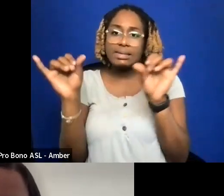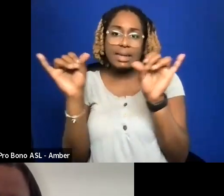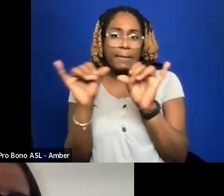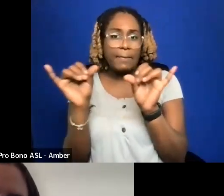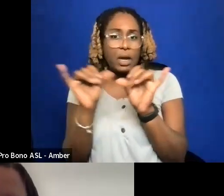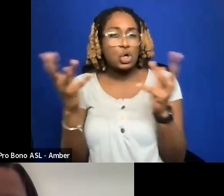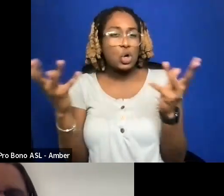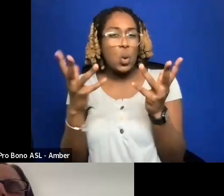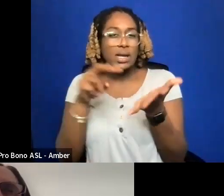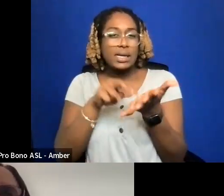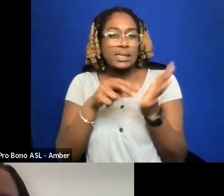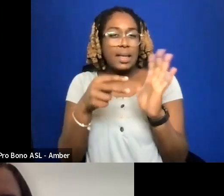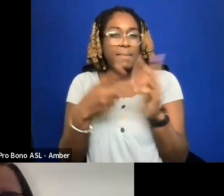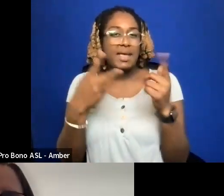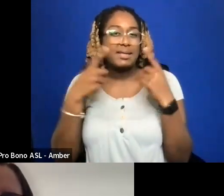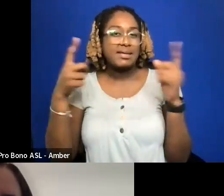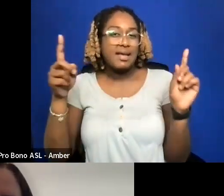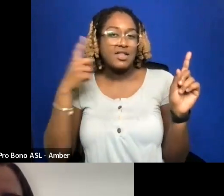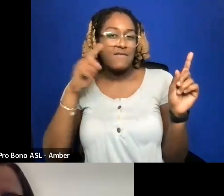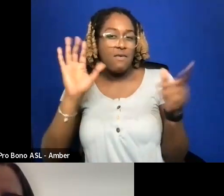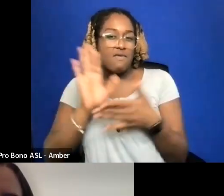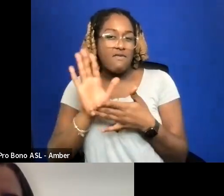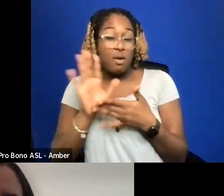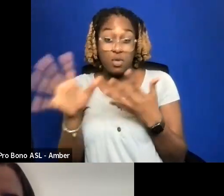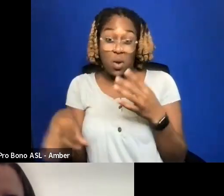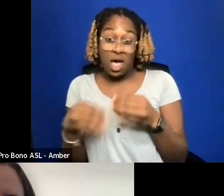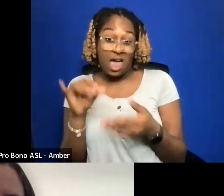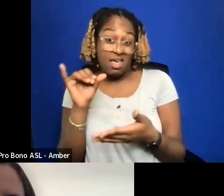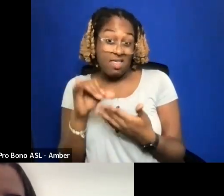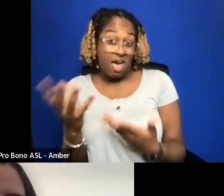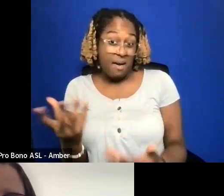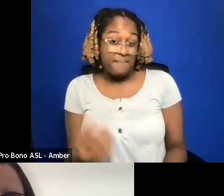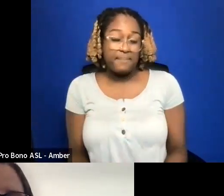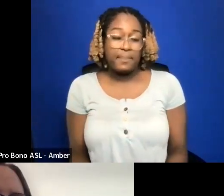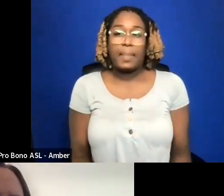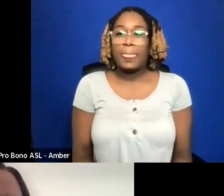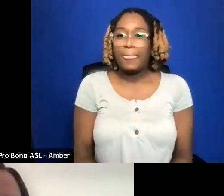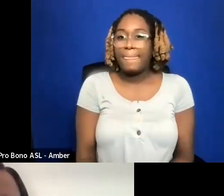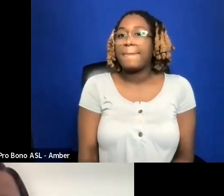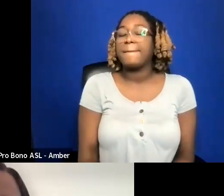I DON'T KNOW IF YOU WANT TO ADD ANYTHING ABOUT THAT. THAT'S A GOOD POINT.